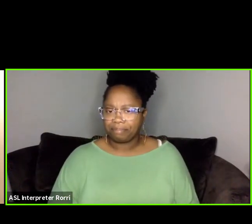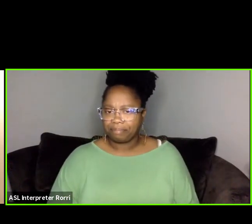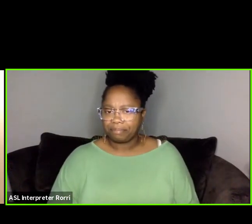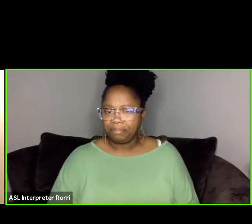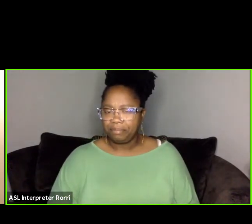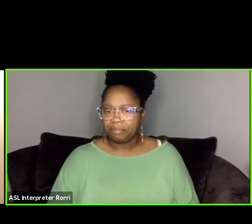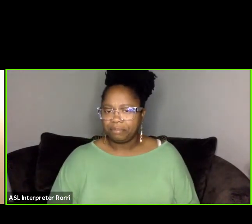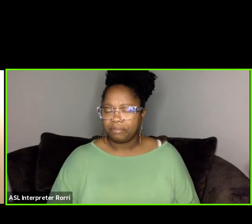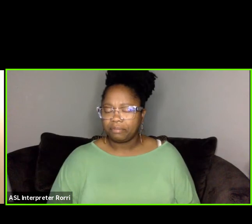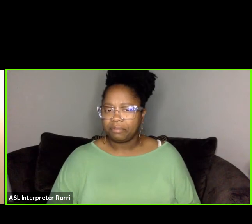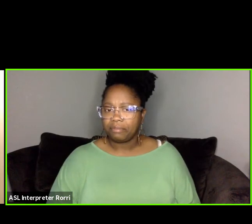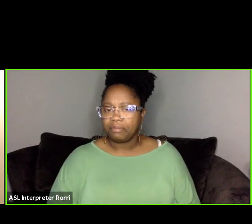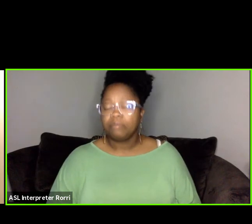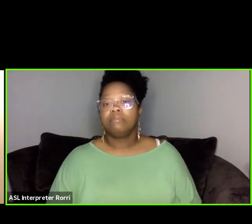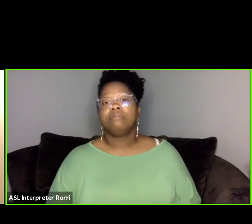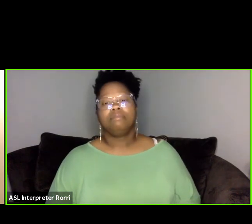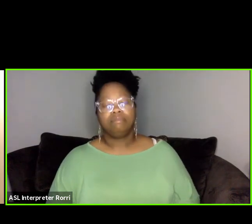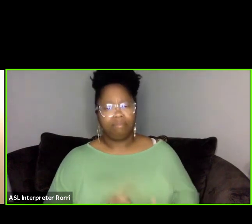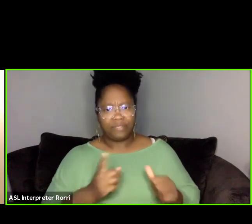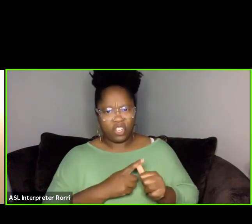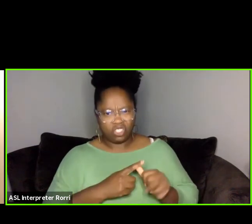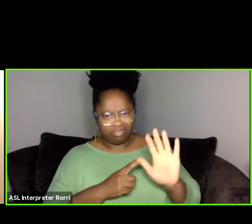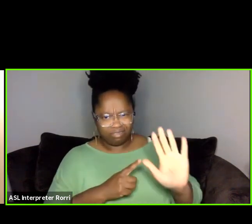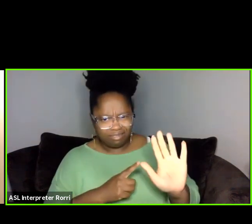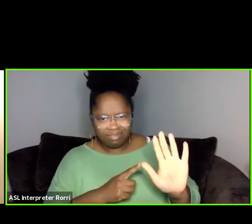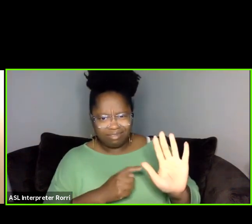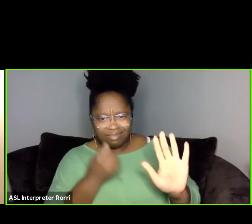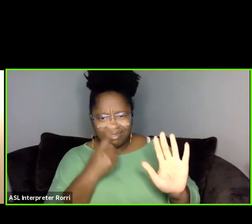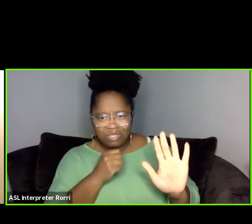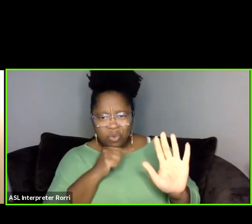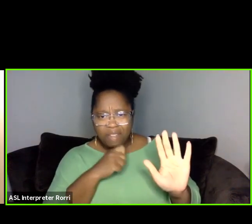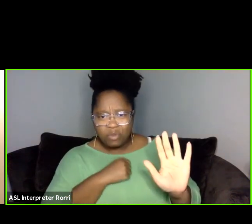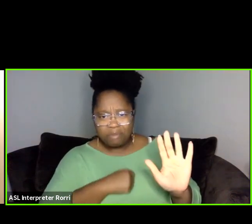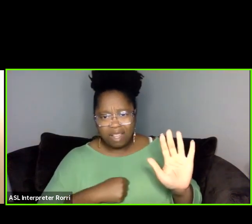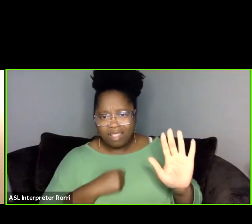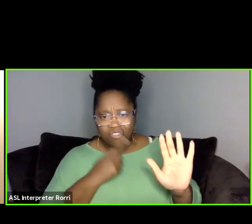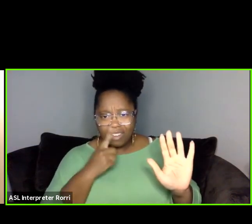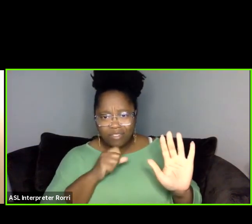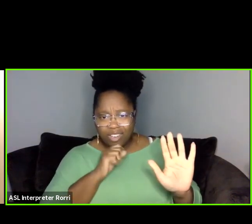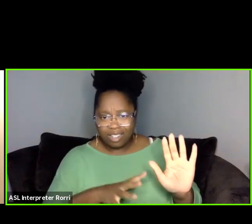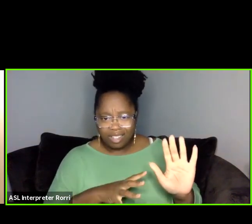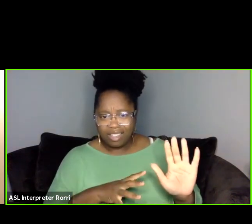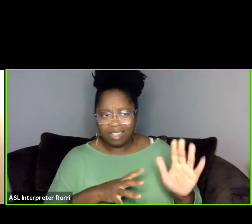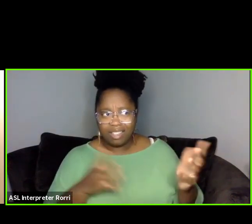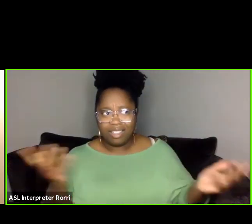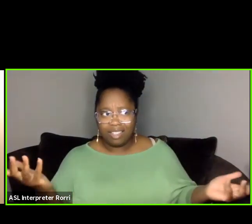Well, first I wanna say you don't have to apologize for anything. We are still in the middle of two converging,